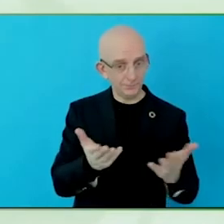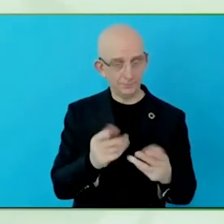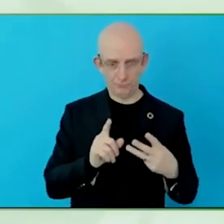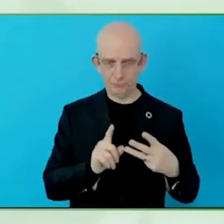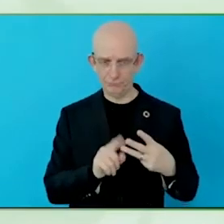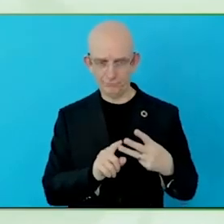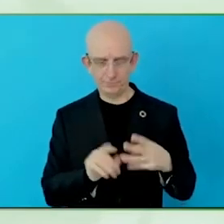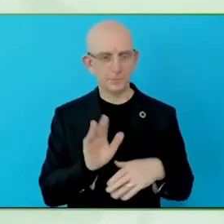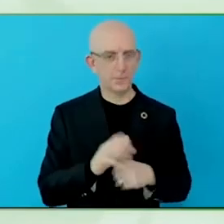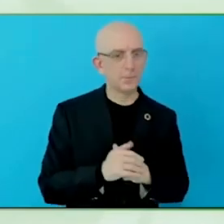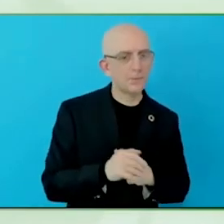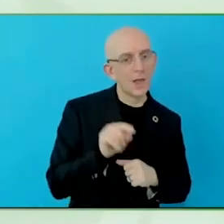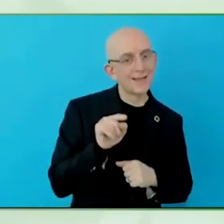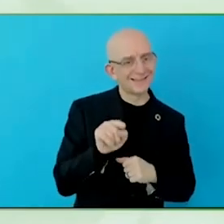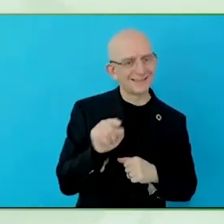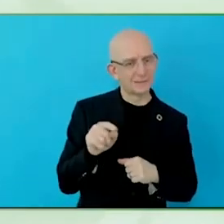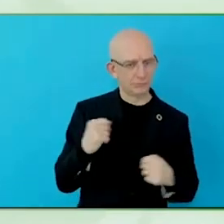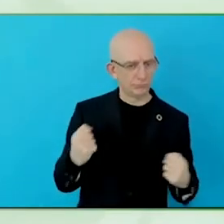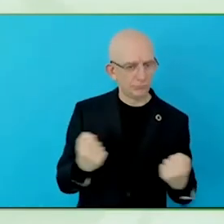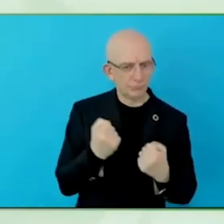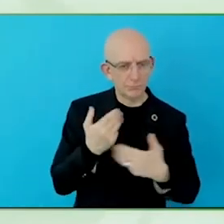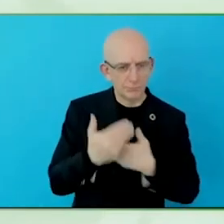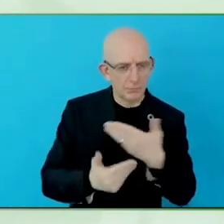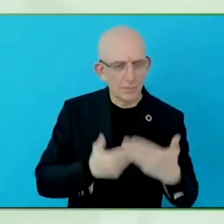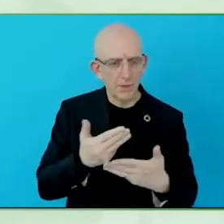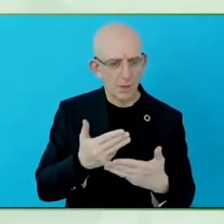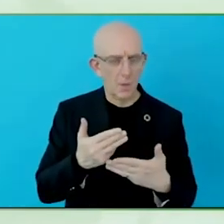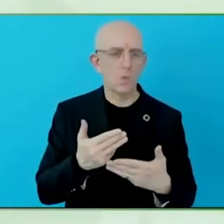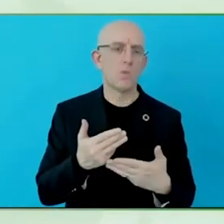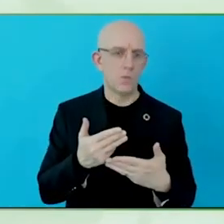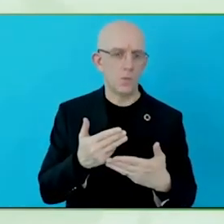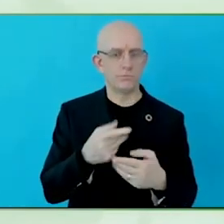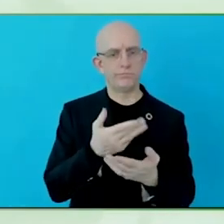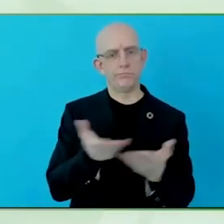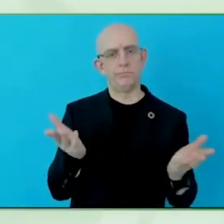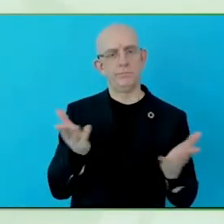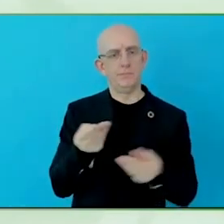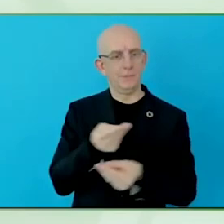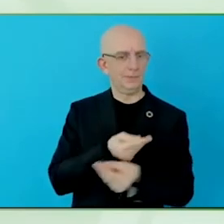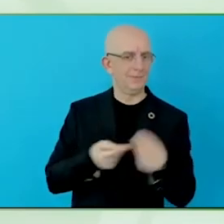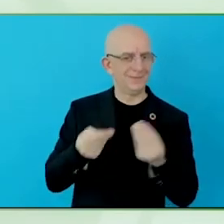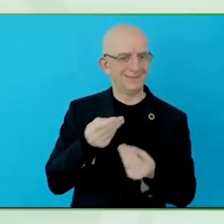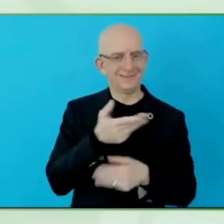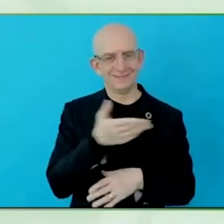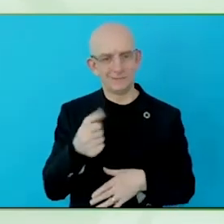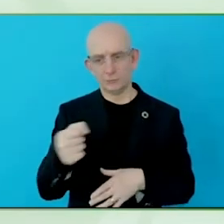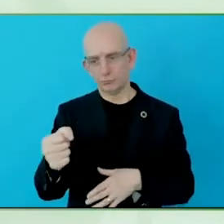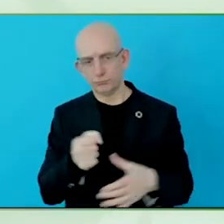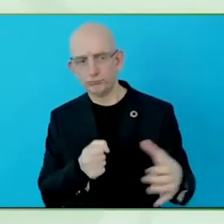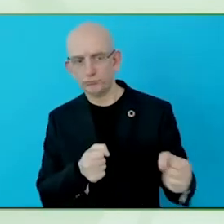provide the accommodations to flourish. Or people just don't feel as if they fit into organisations.